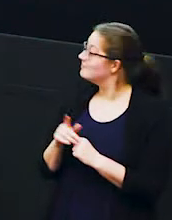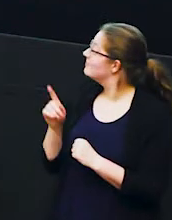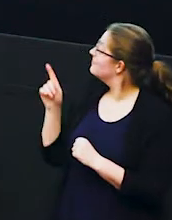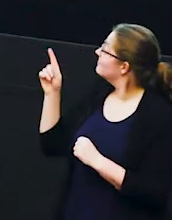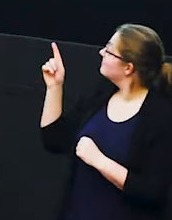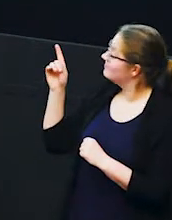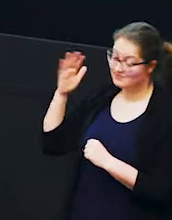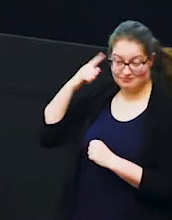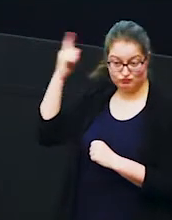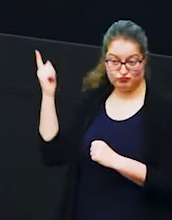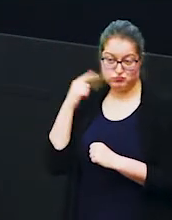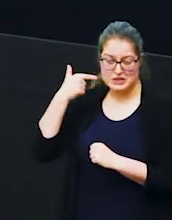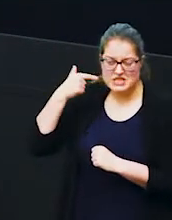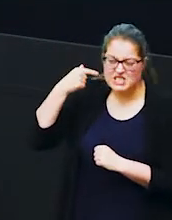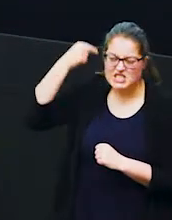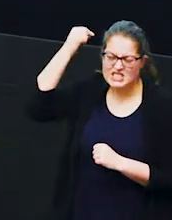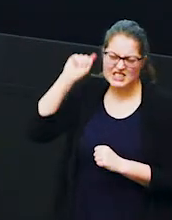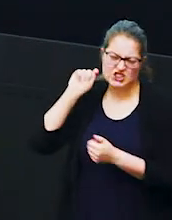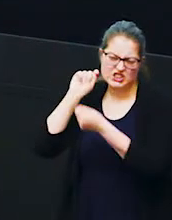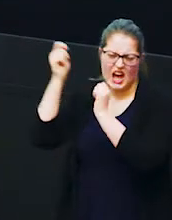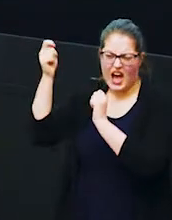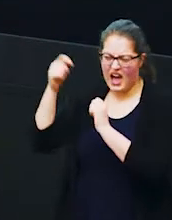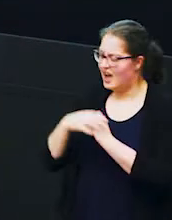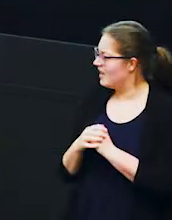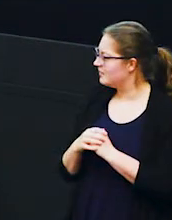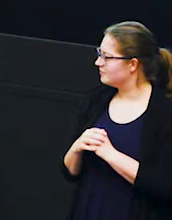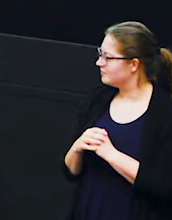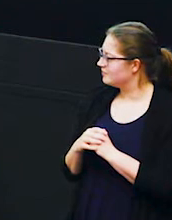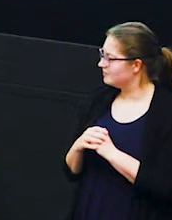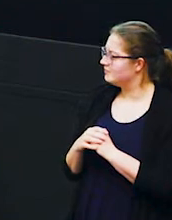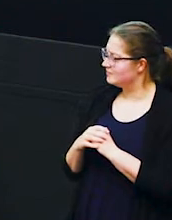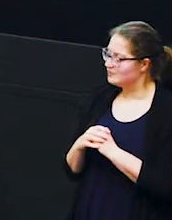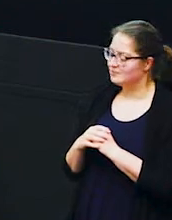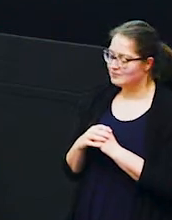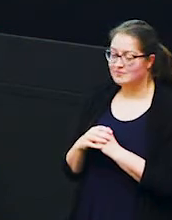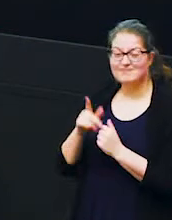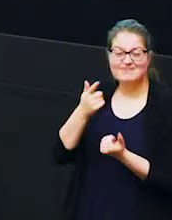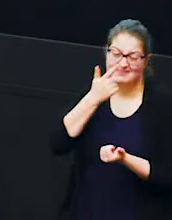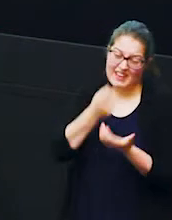her right ear so she she's picked this up um elephants often pick up tears in their ears as